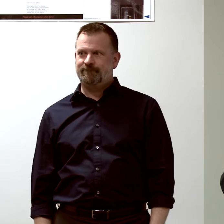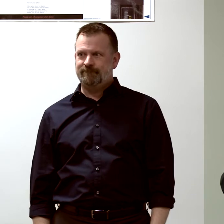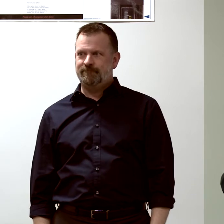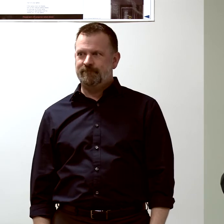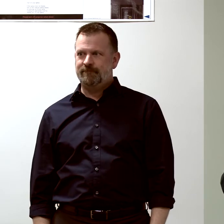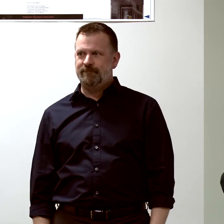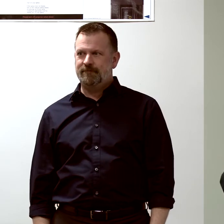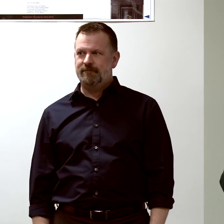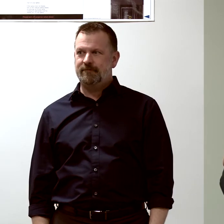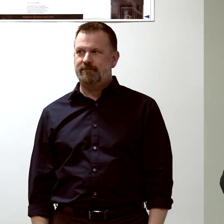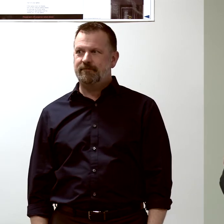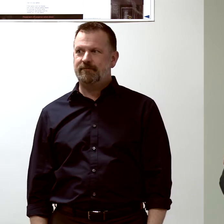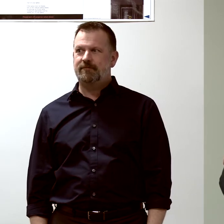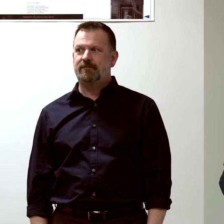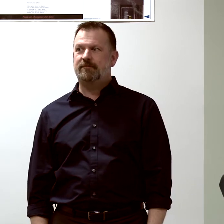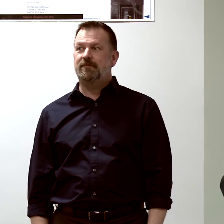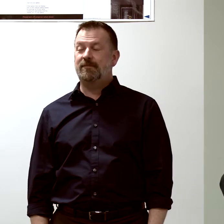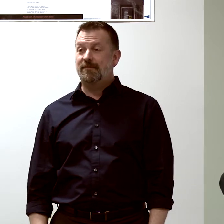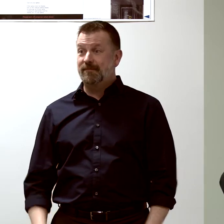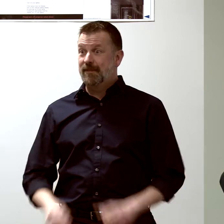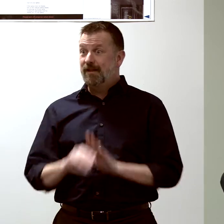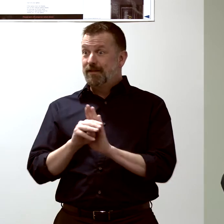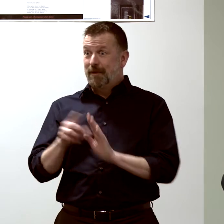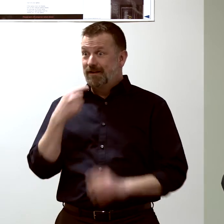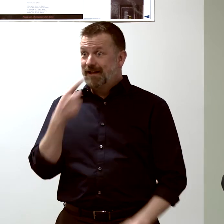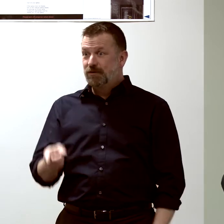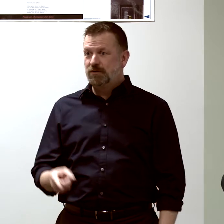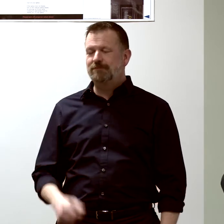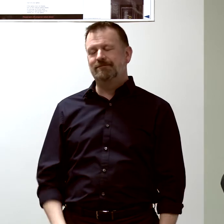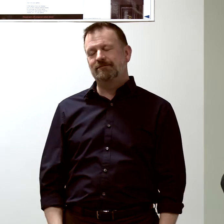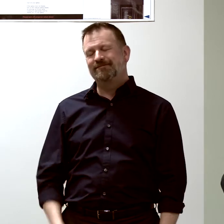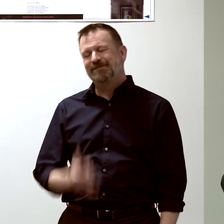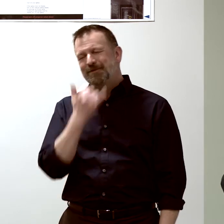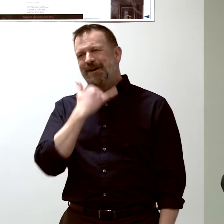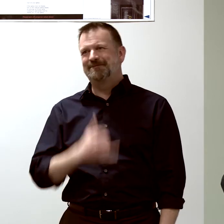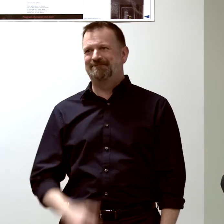The model tells you when you're wrong,